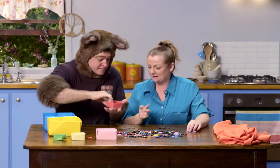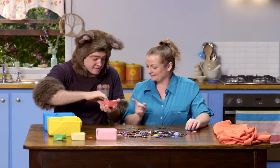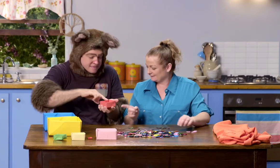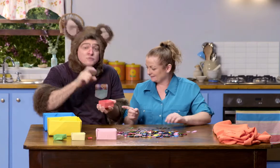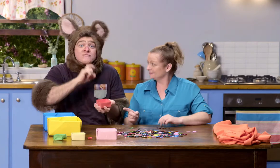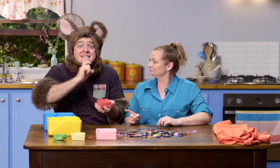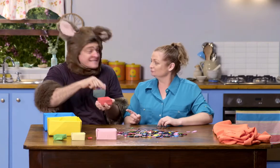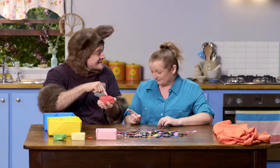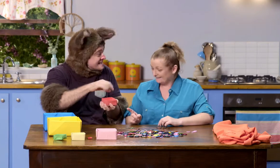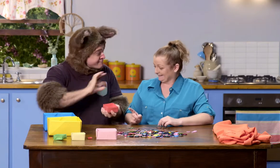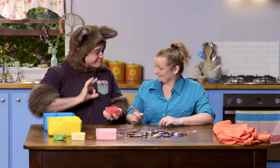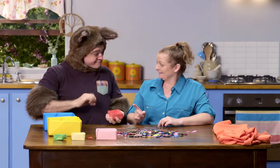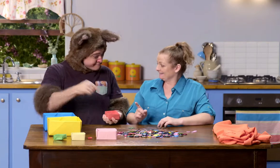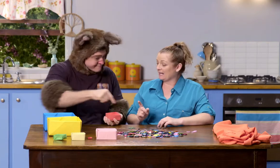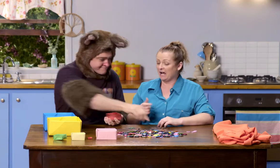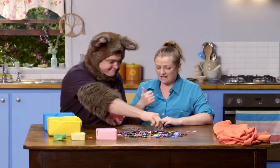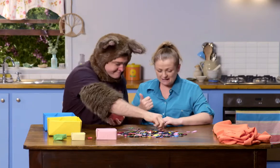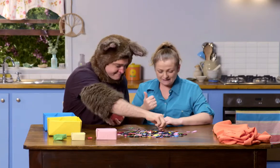Ah, we could put the red buttons into the red box.